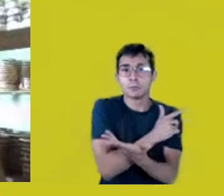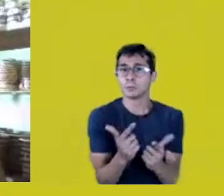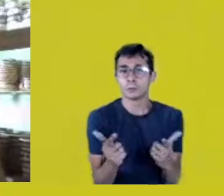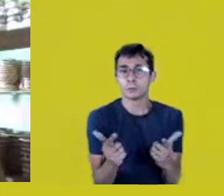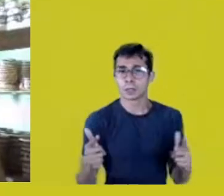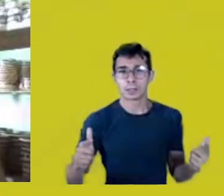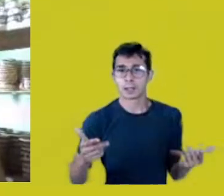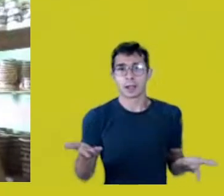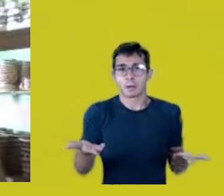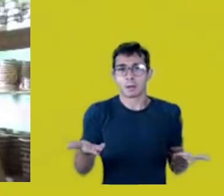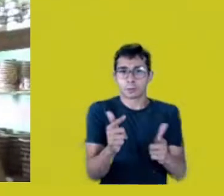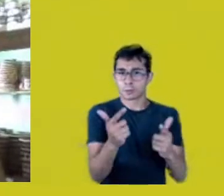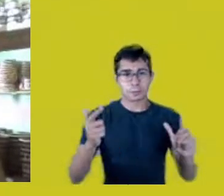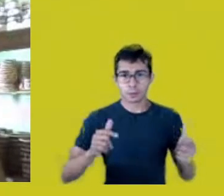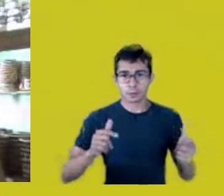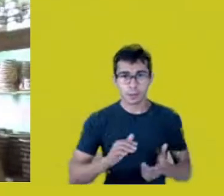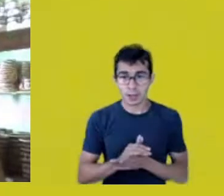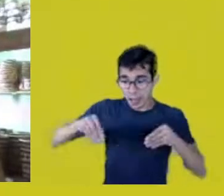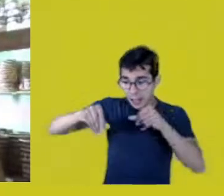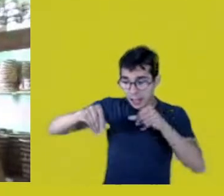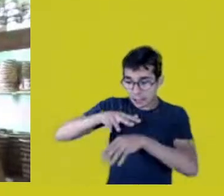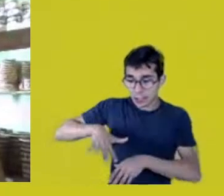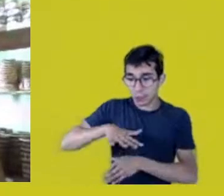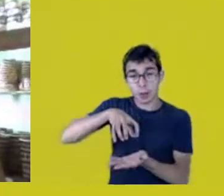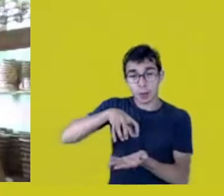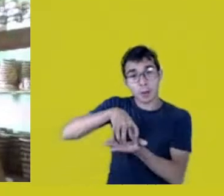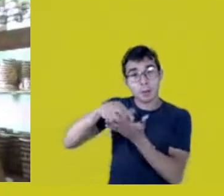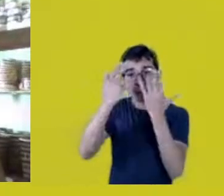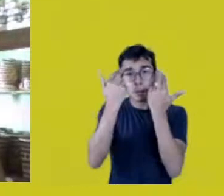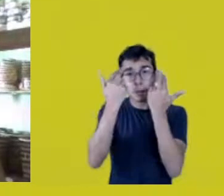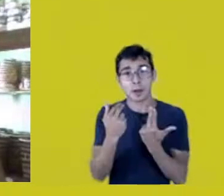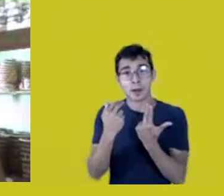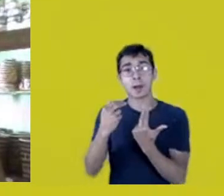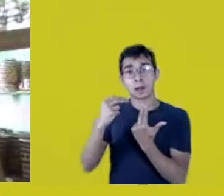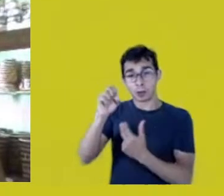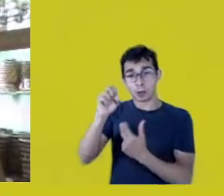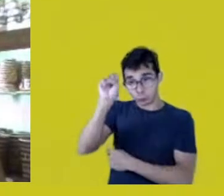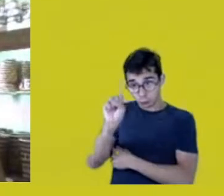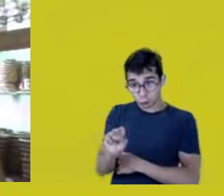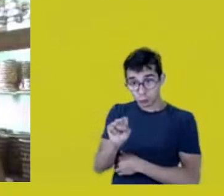The Kaingáng territory in the South of Brazil is becoming a desert.